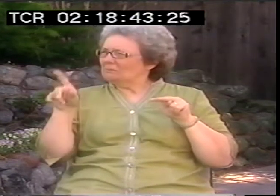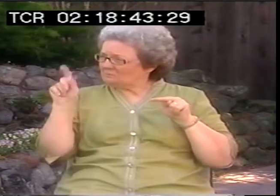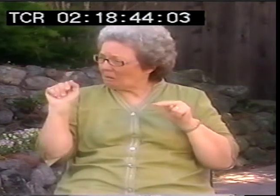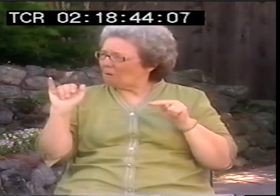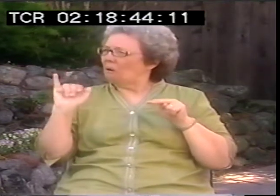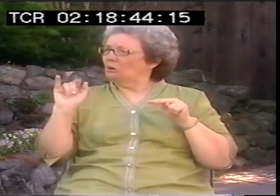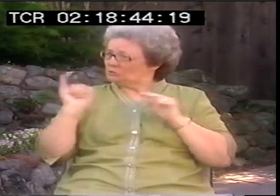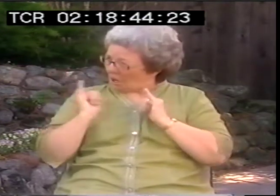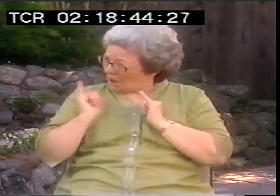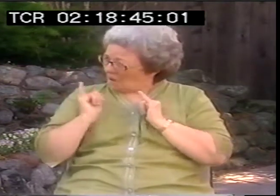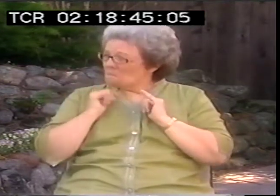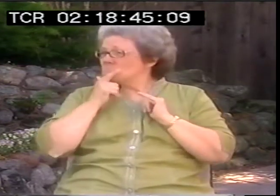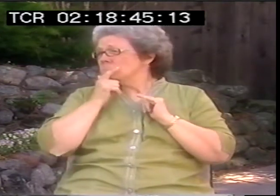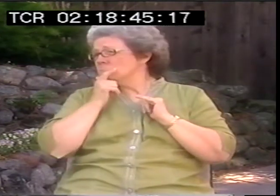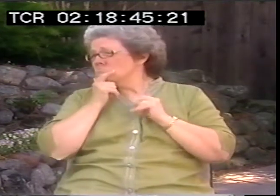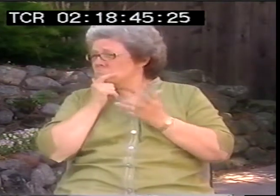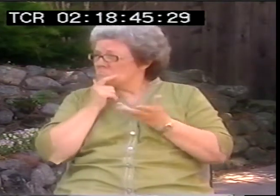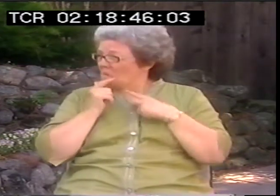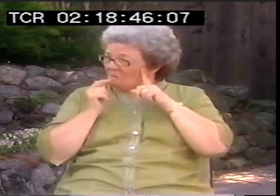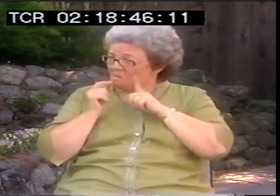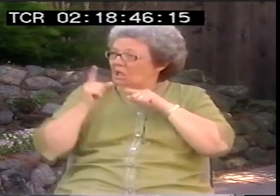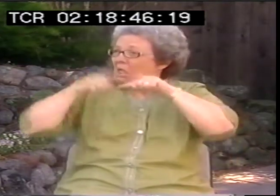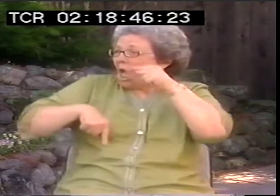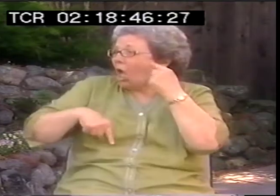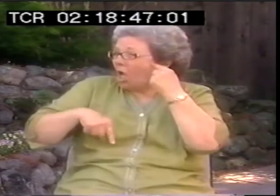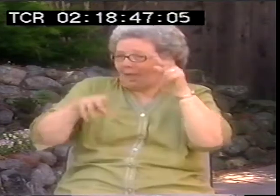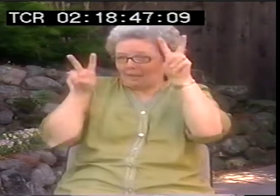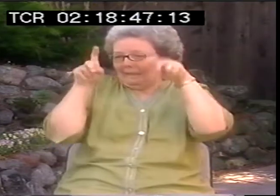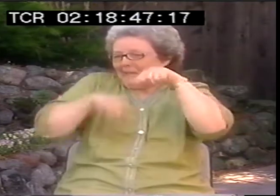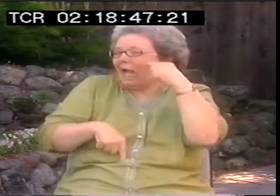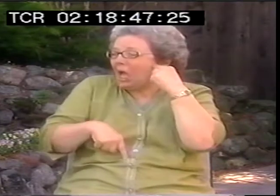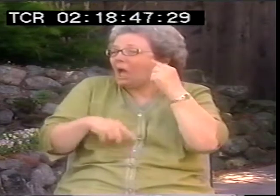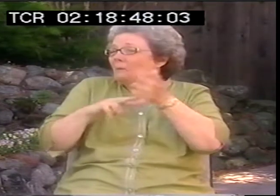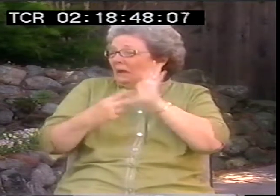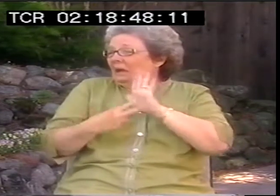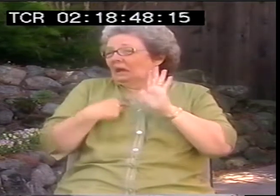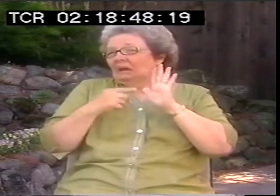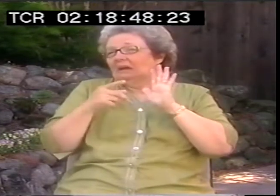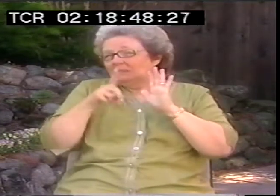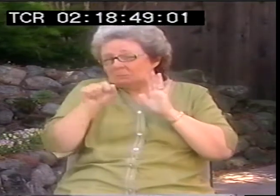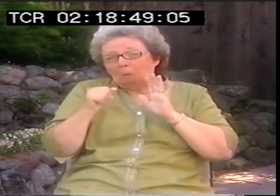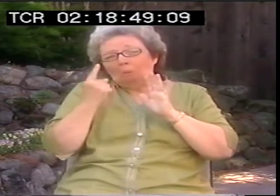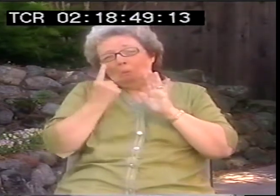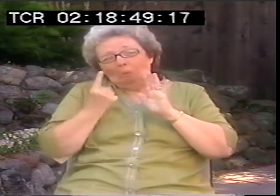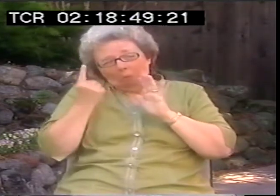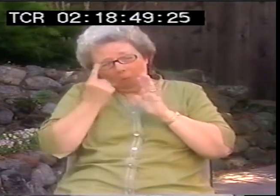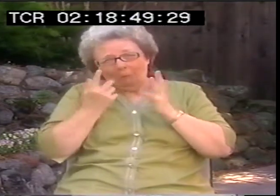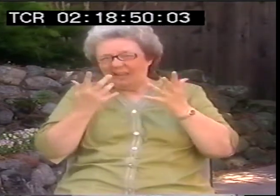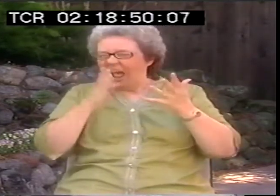I don't know? Are we like other people? I mean, we can't hear. We can't do this one thing. Maybe that means we're disabled.